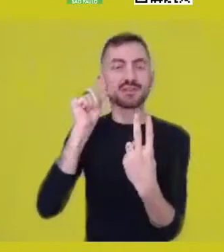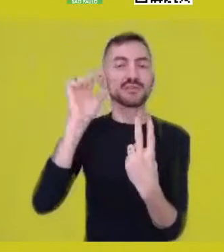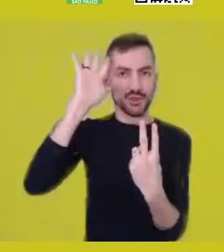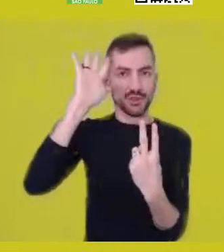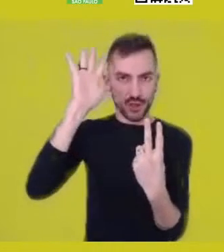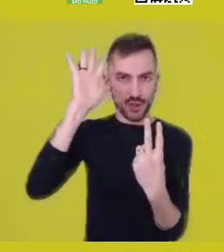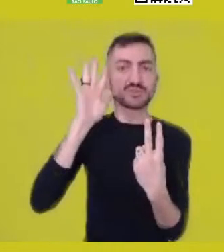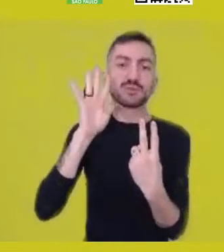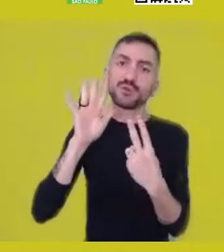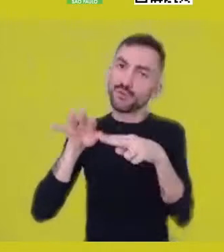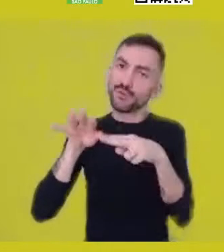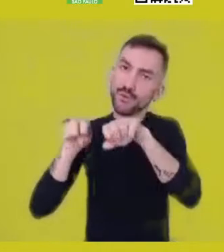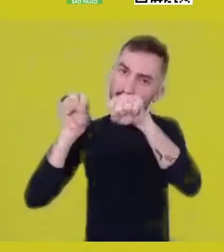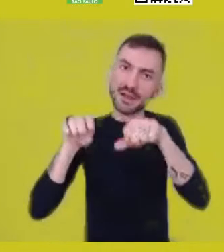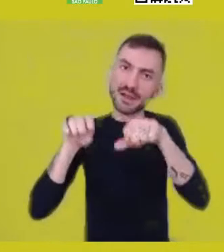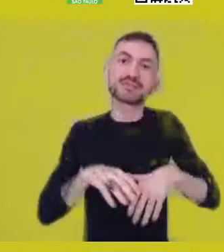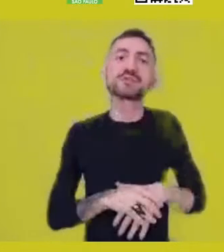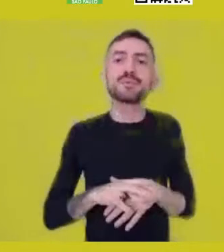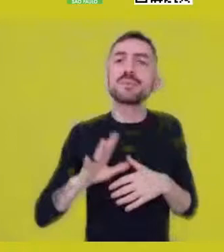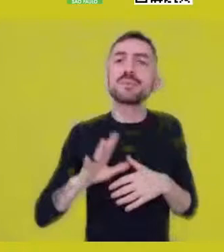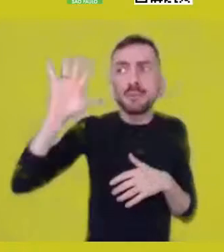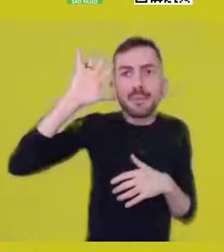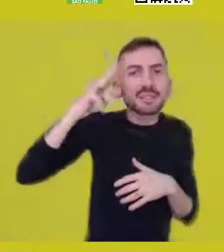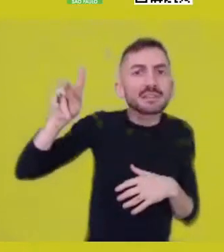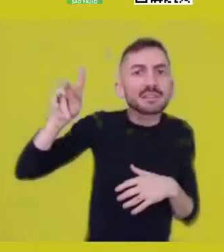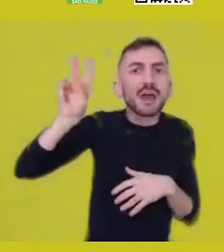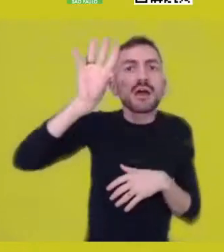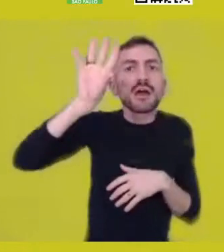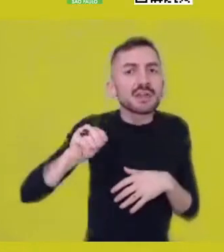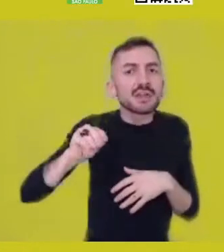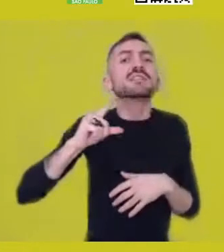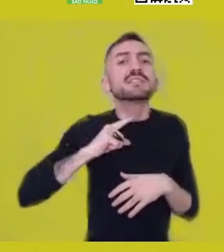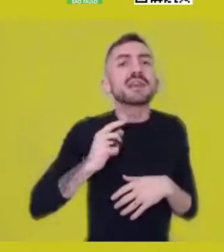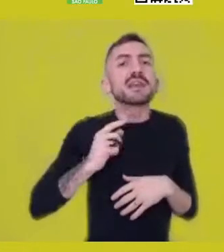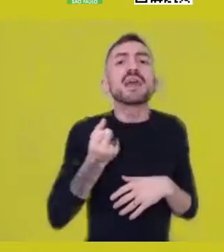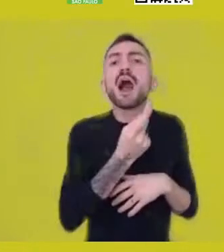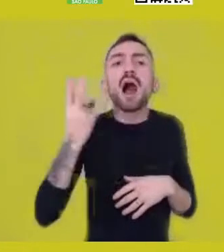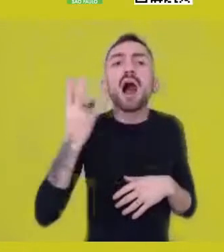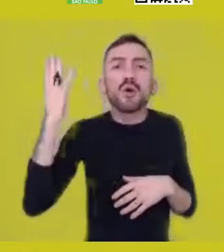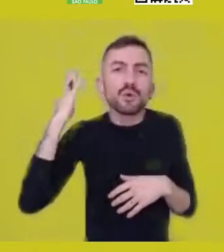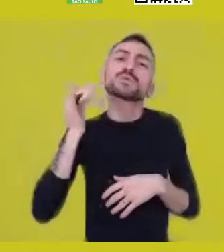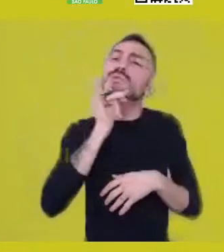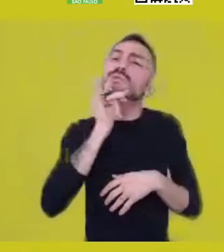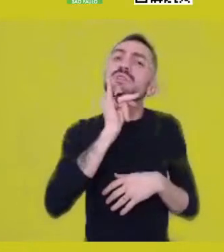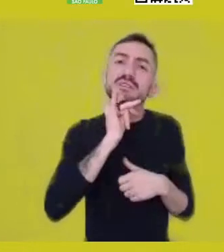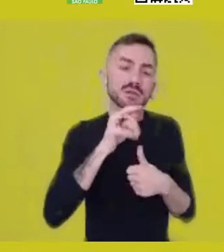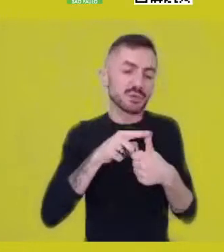African thought brings an original set of issues where the notions of individual and community